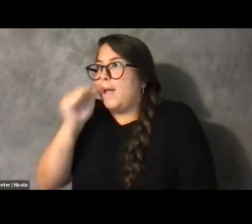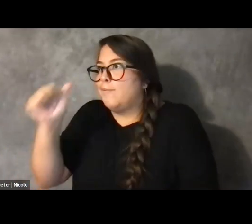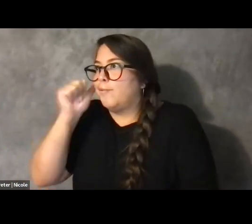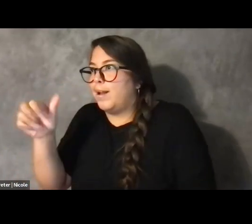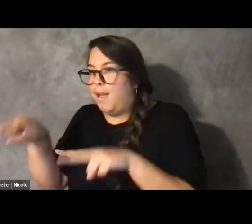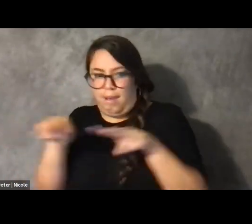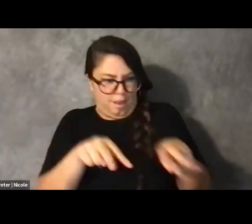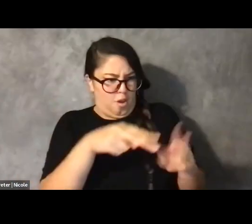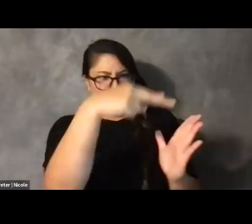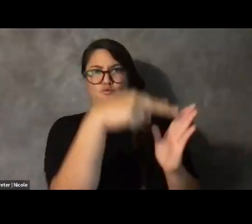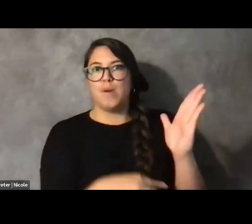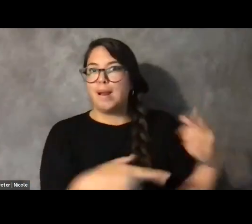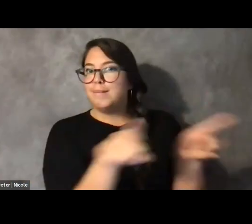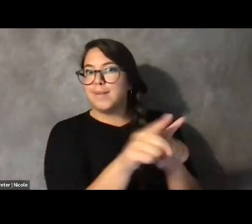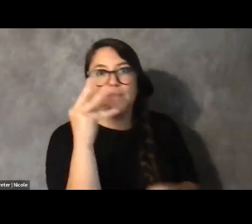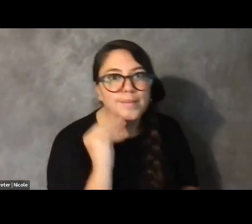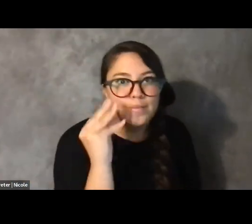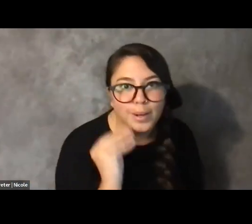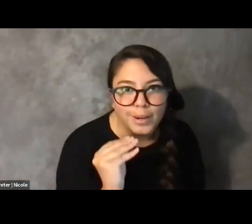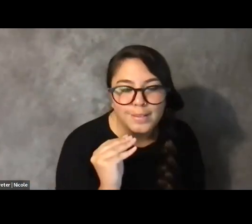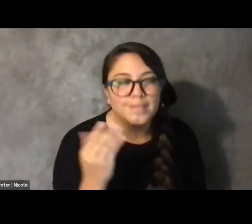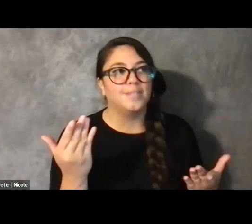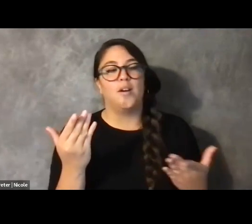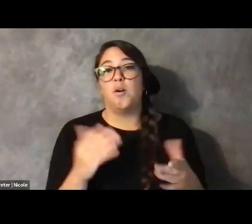that I was experiencing when I left that classroom or when I put down that book.